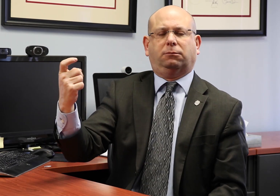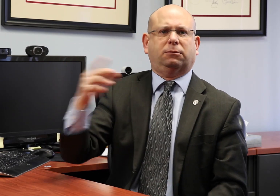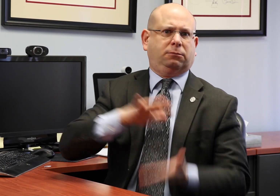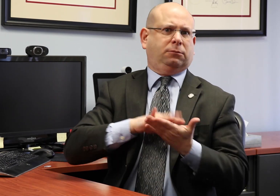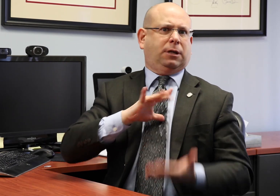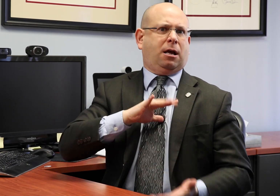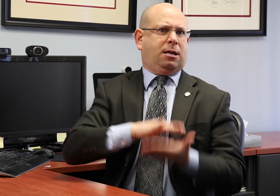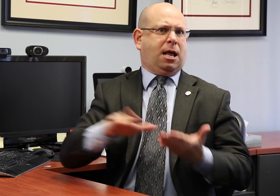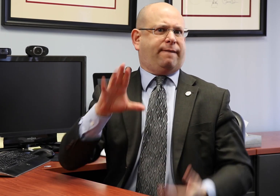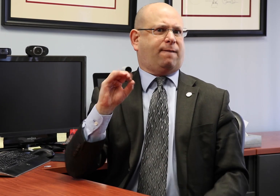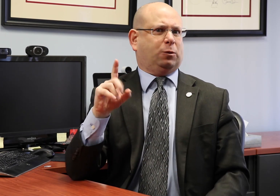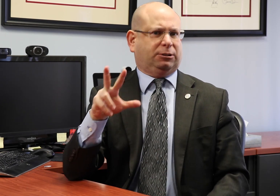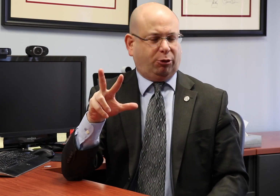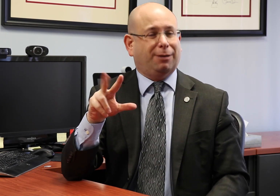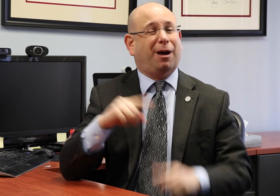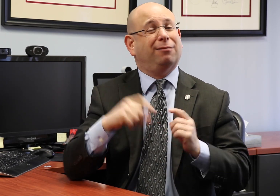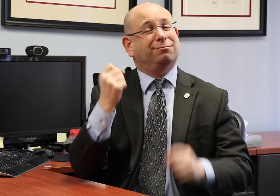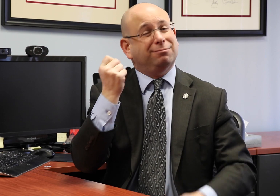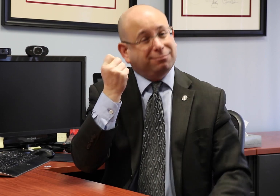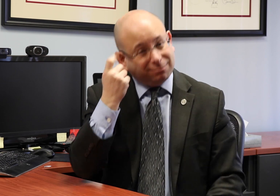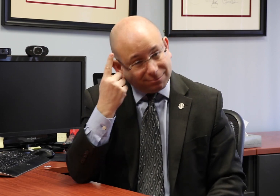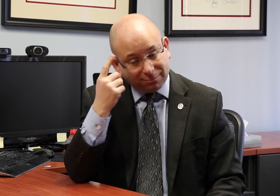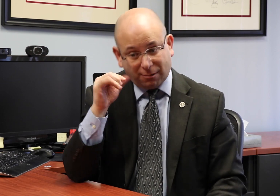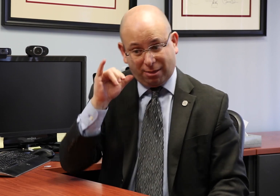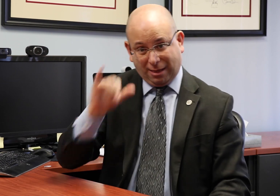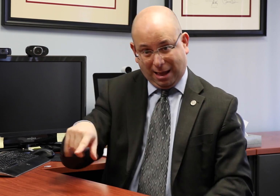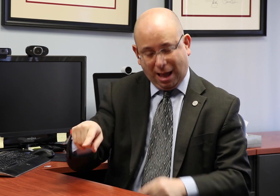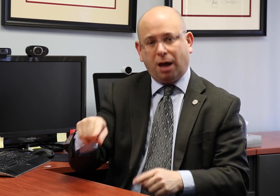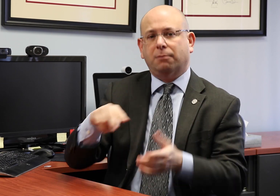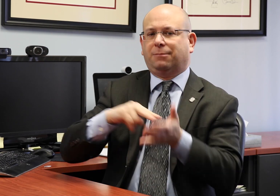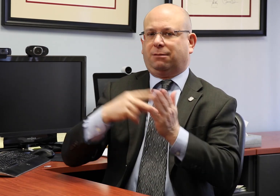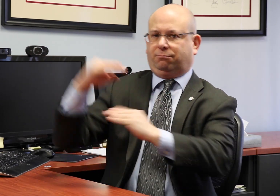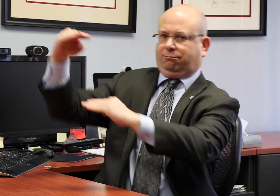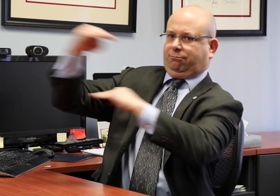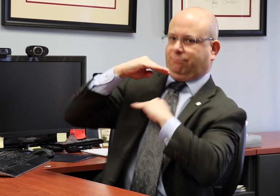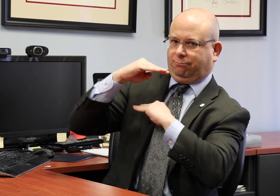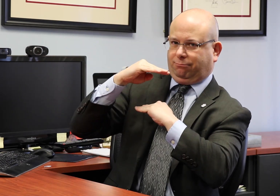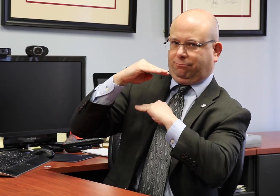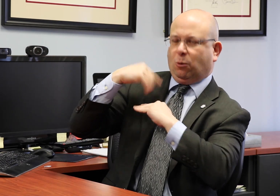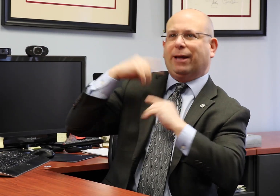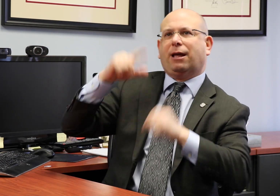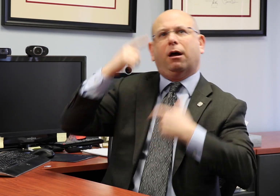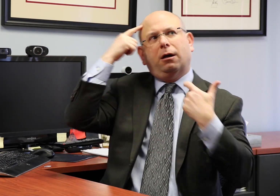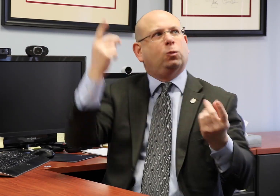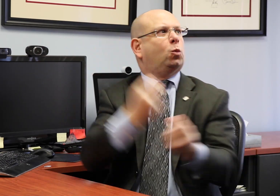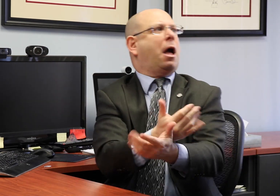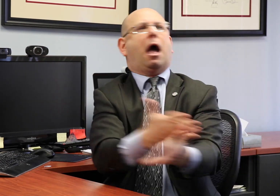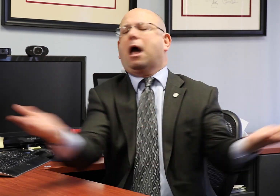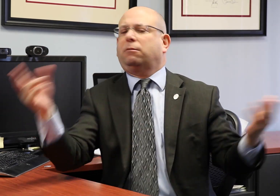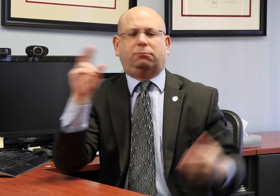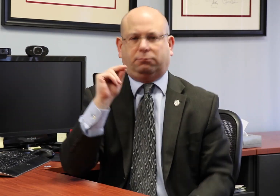That's a nice perk to be a 501c3 organization but it does come with limitations.